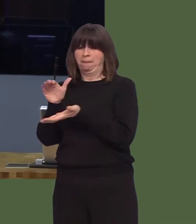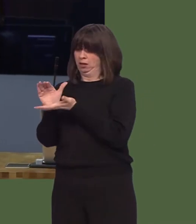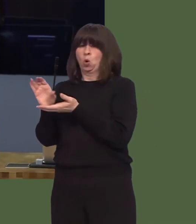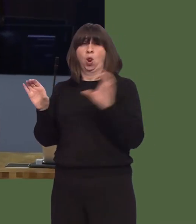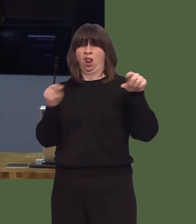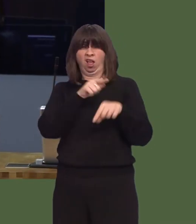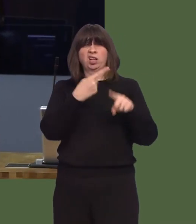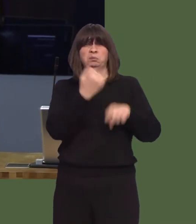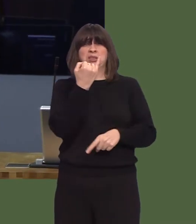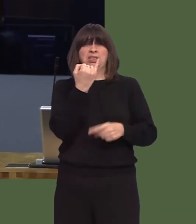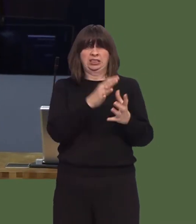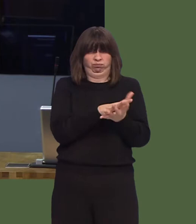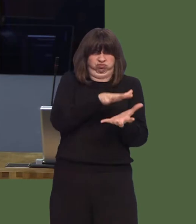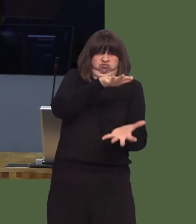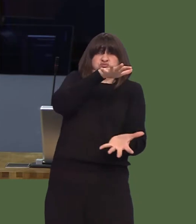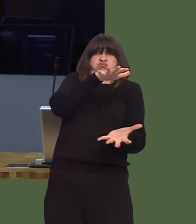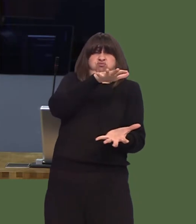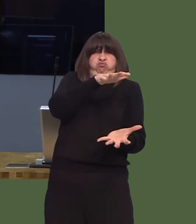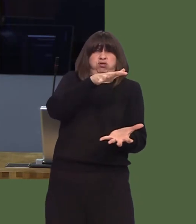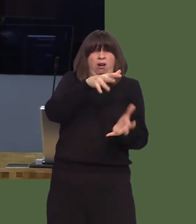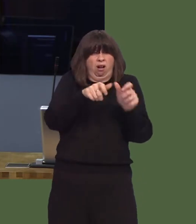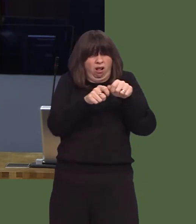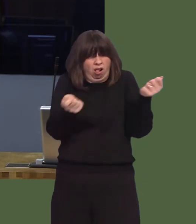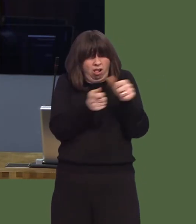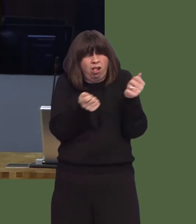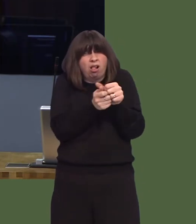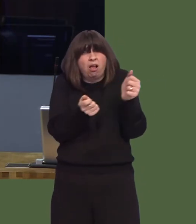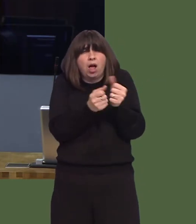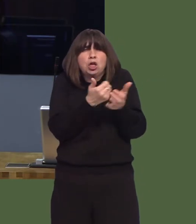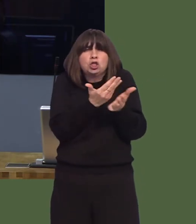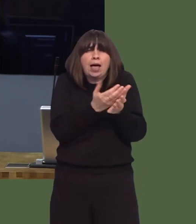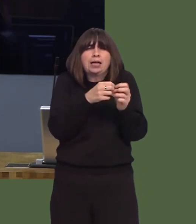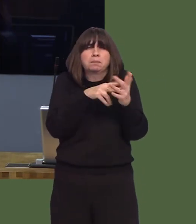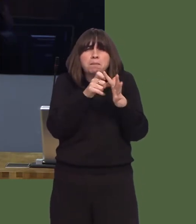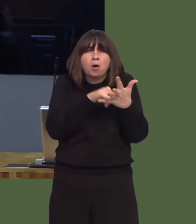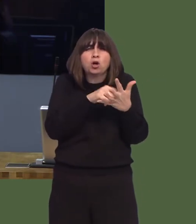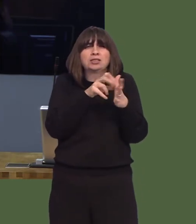of the Bible, and it will require all financial firms that deal in shares, bonds, derivativesóindeed,